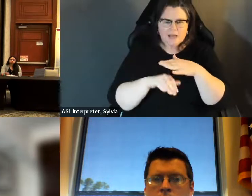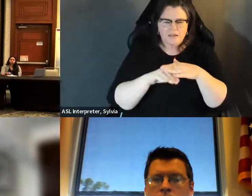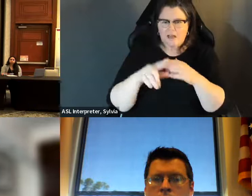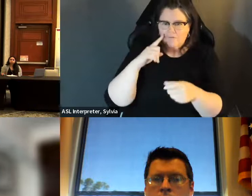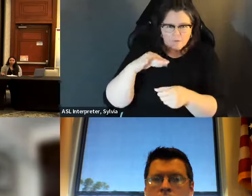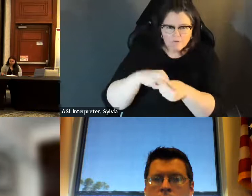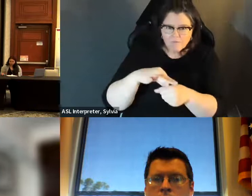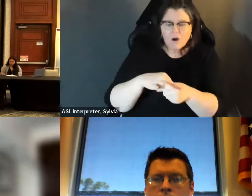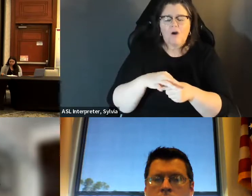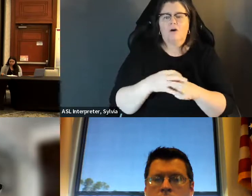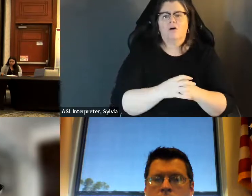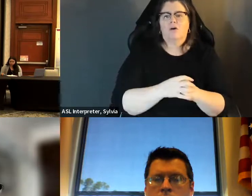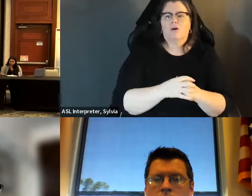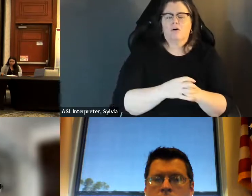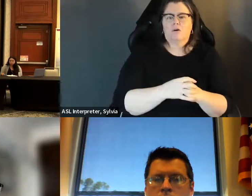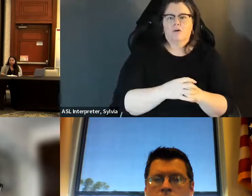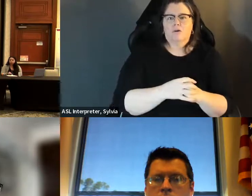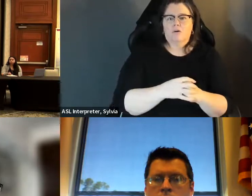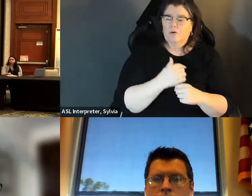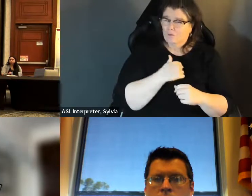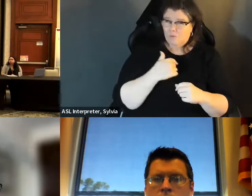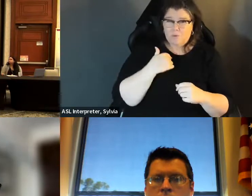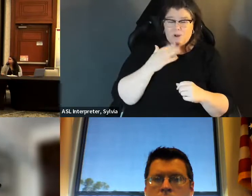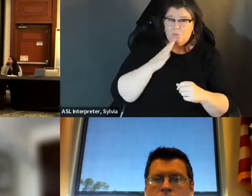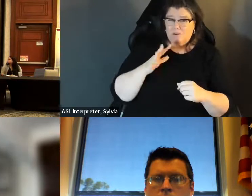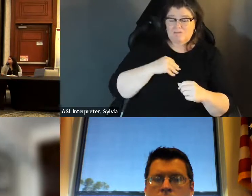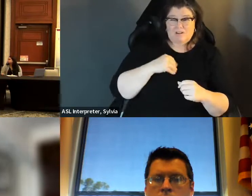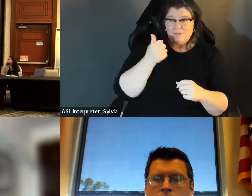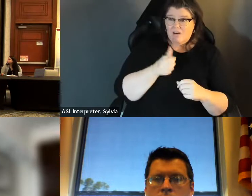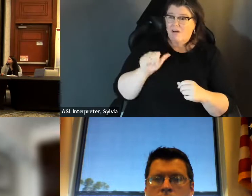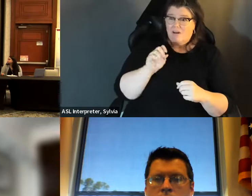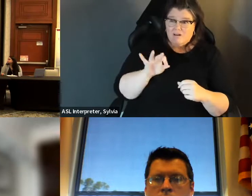which access to the ballot is being impacted. And while the focus is on new legislation, you know, there's